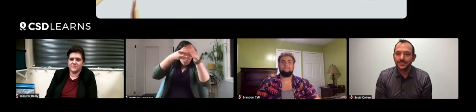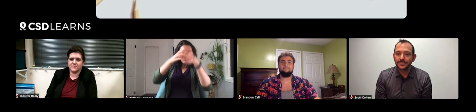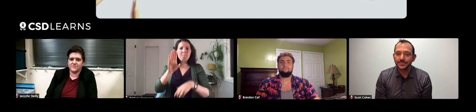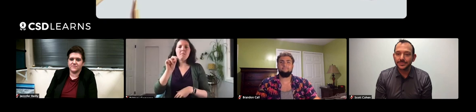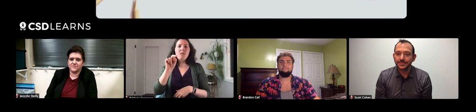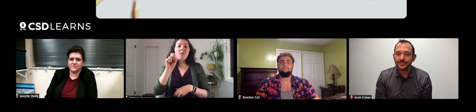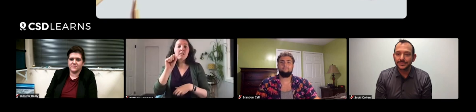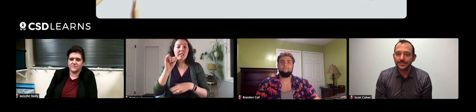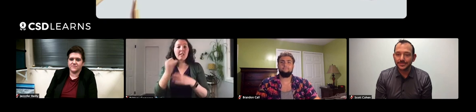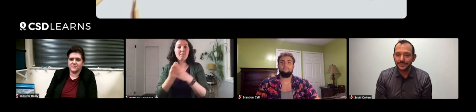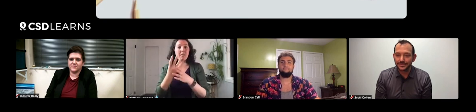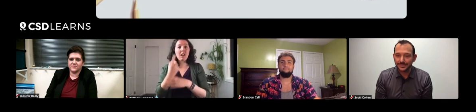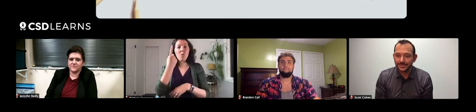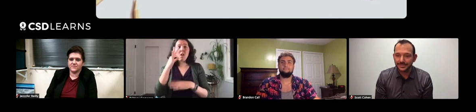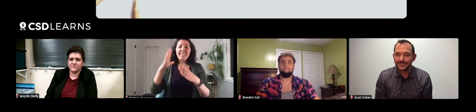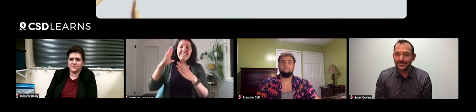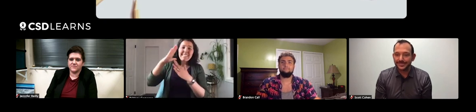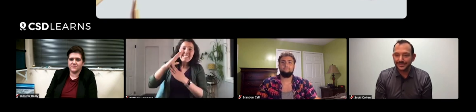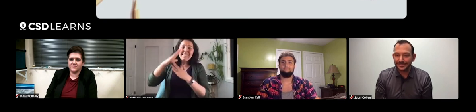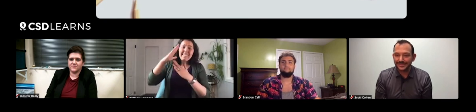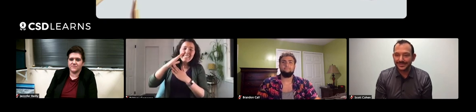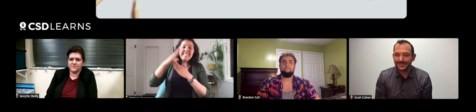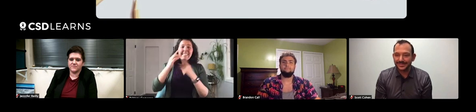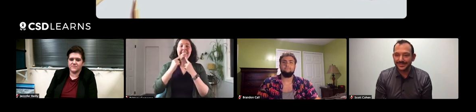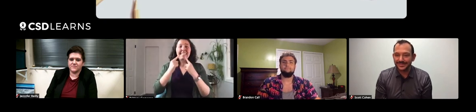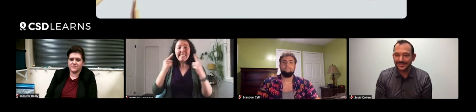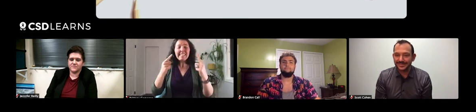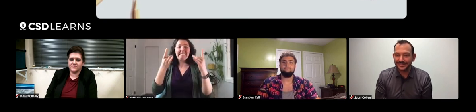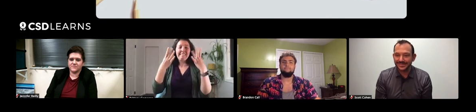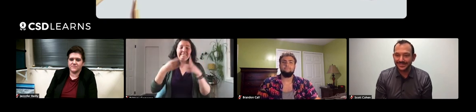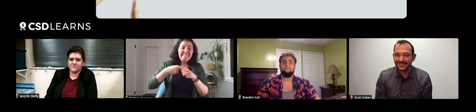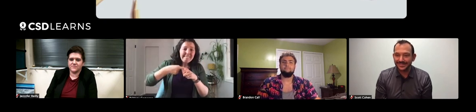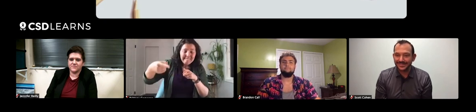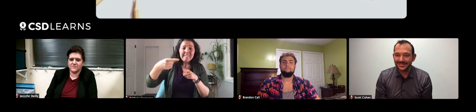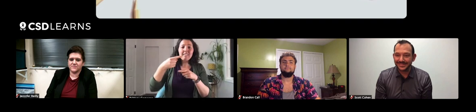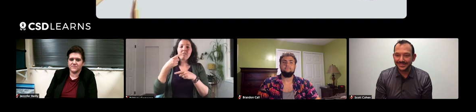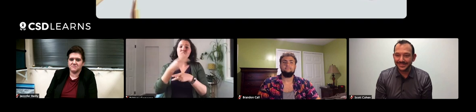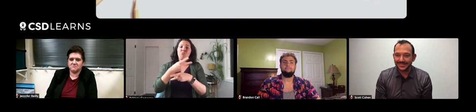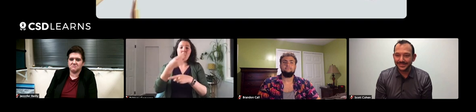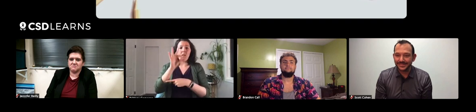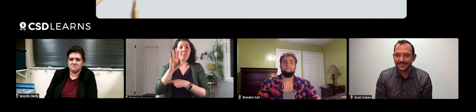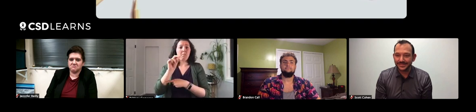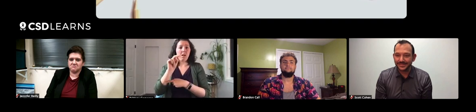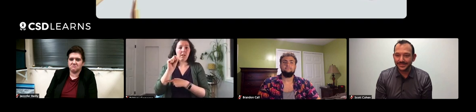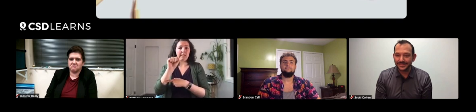and are very knowledgeable in Bonsai. One of the top, top, top producers or caretakers of Bonsai